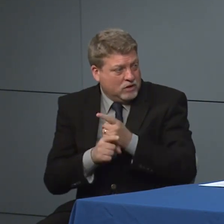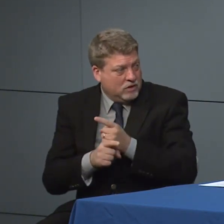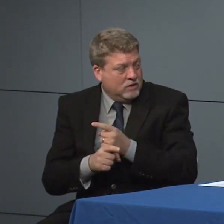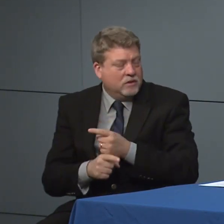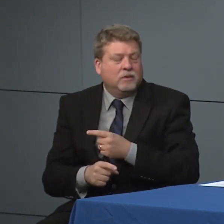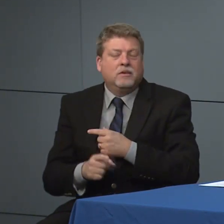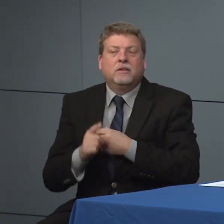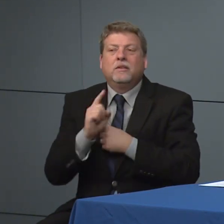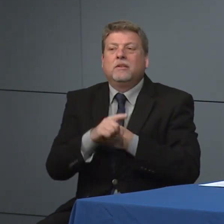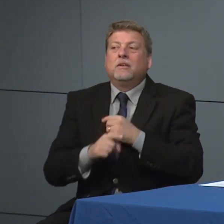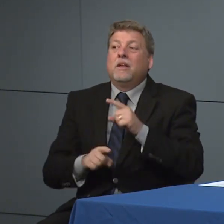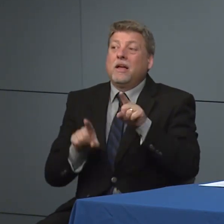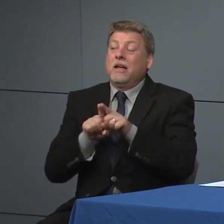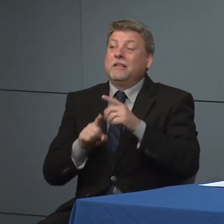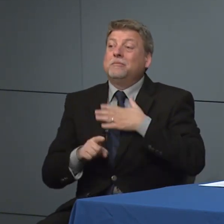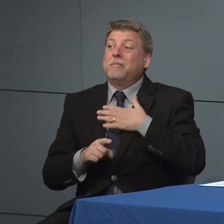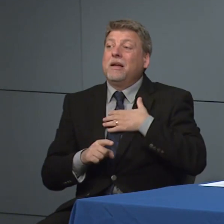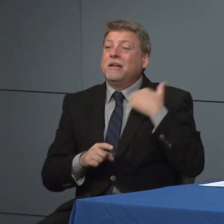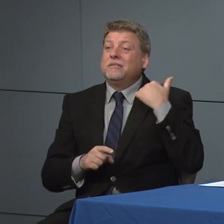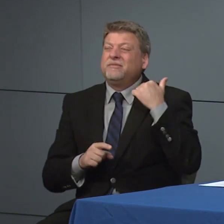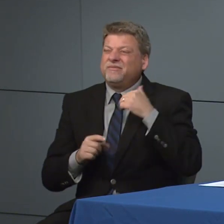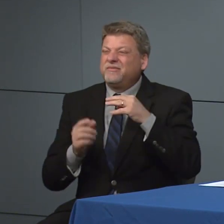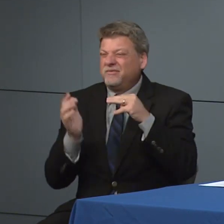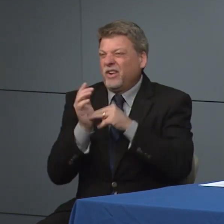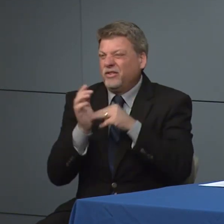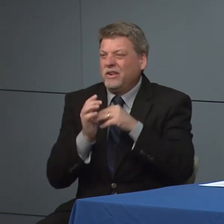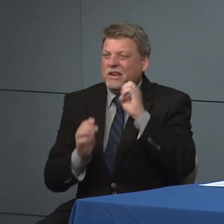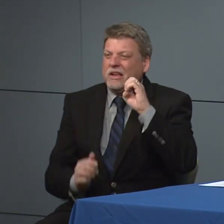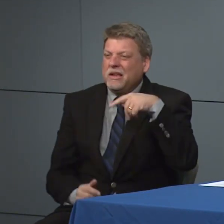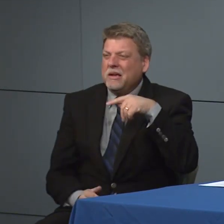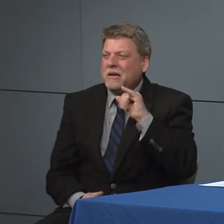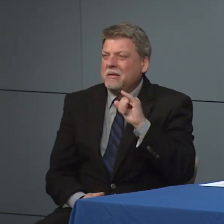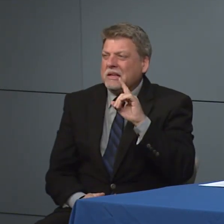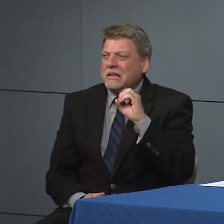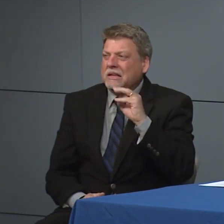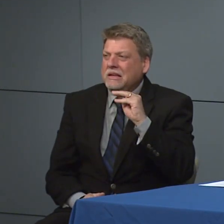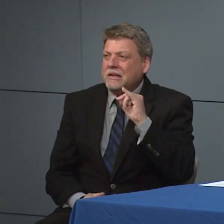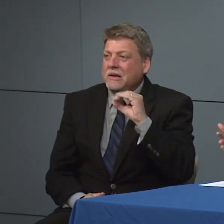So as my epidemiologist said so at that one, I guess that we